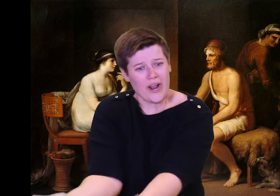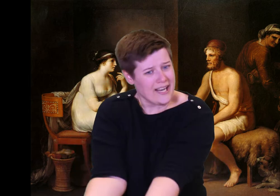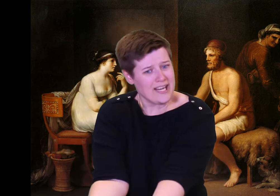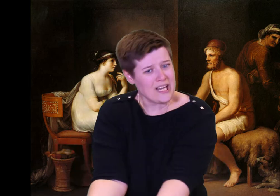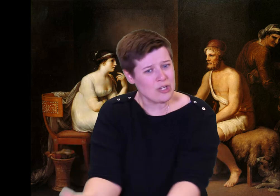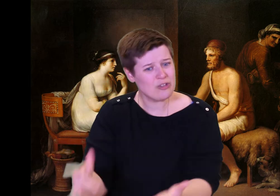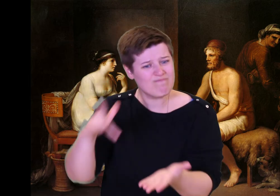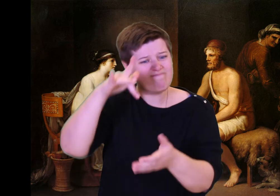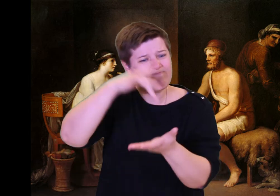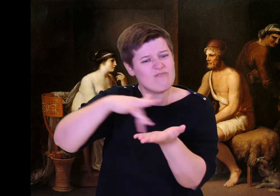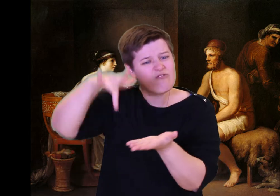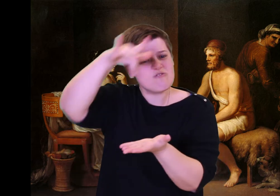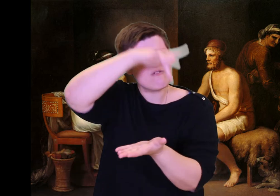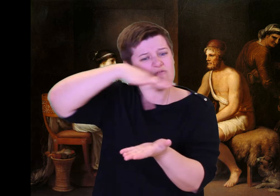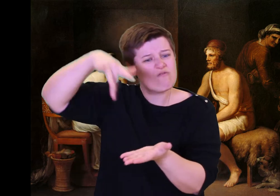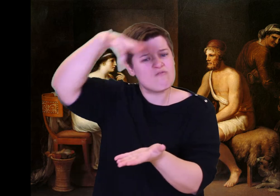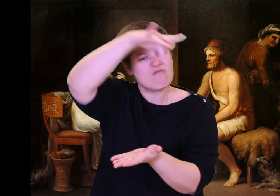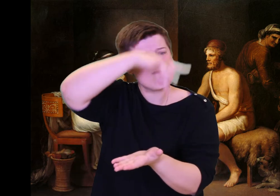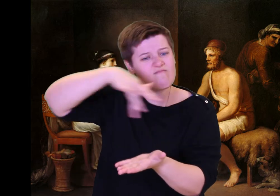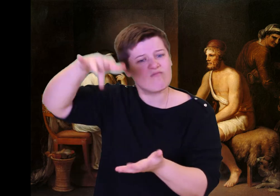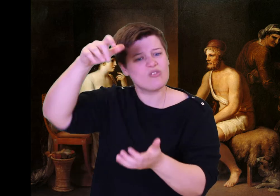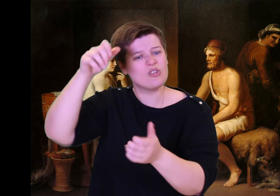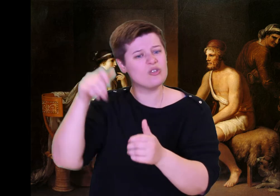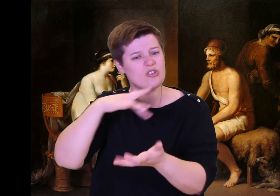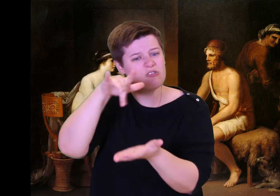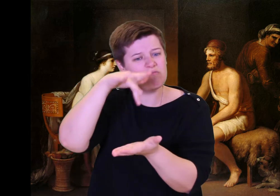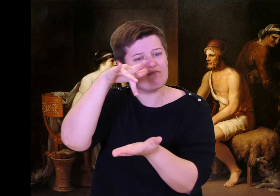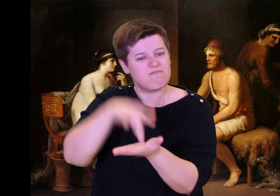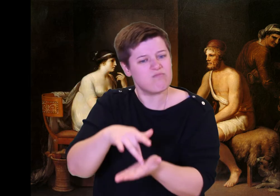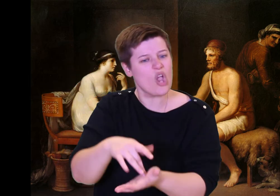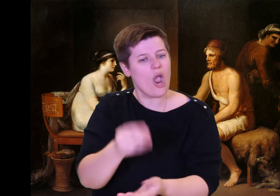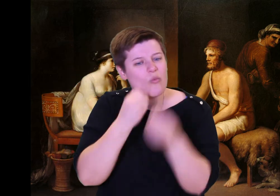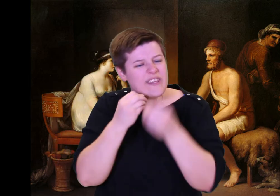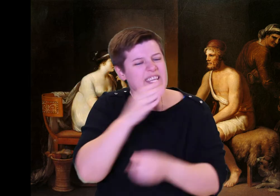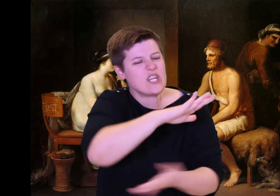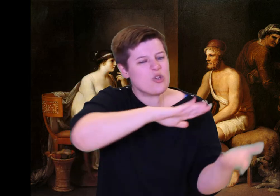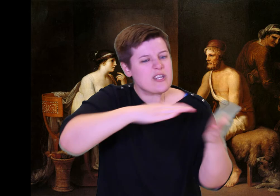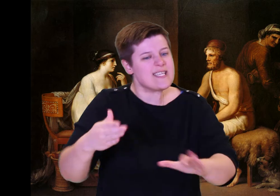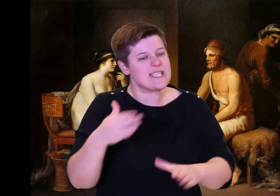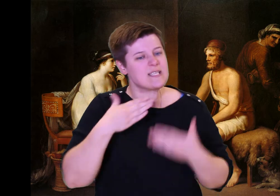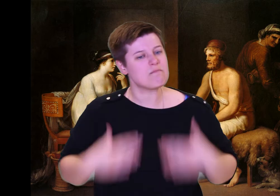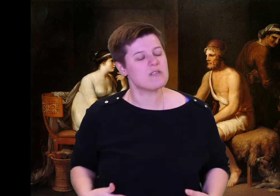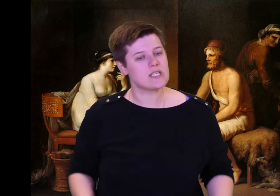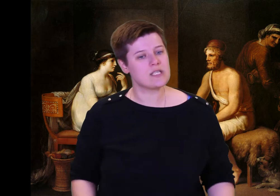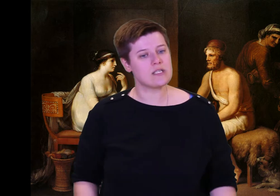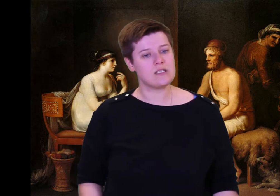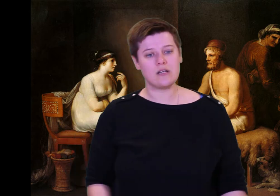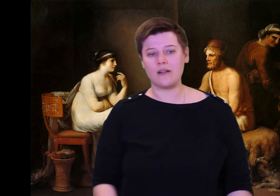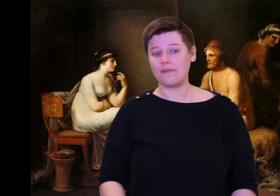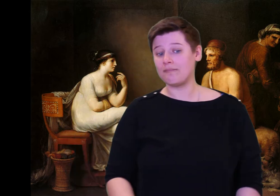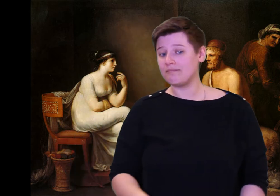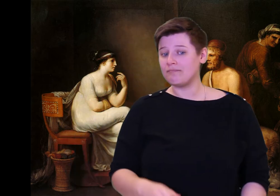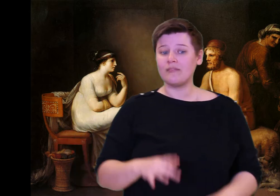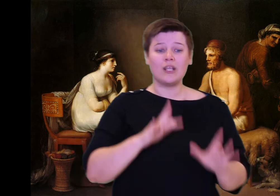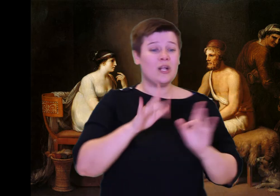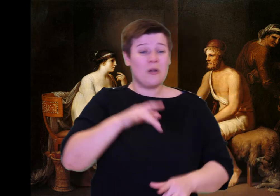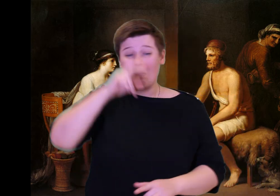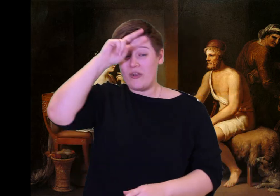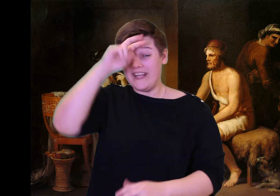to grab, but there were none. They angrily rebuked Odysseus. "Stranger,